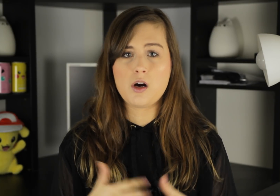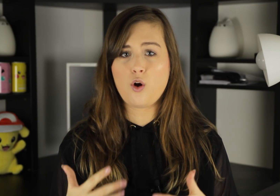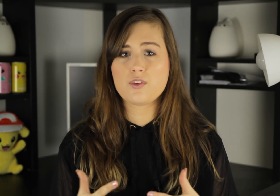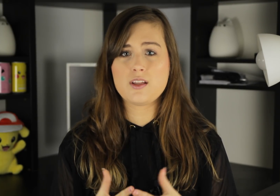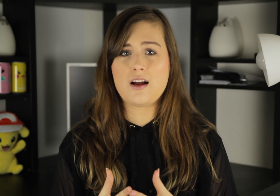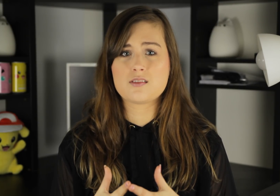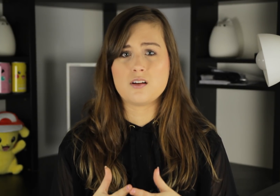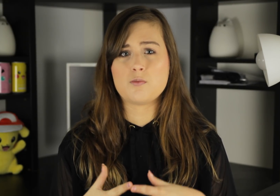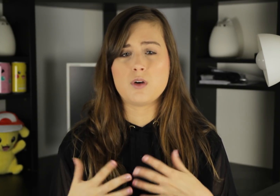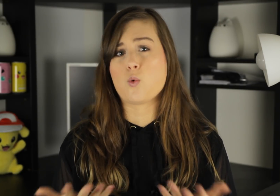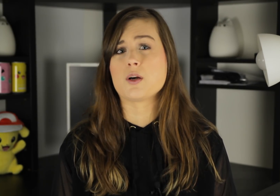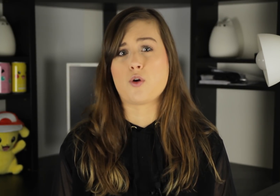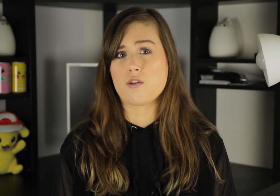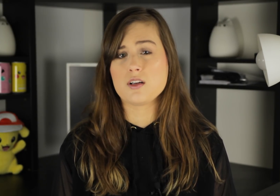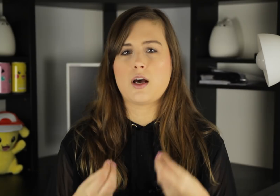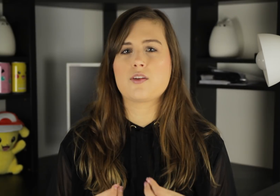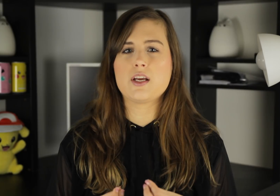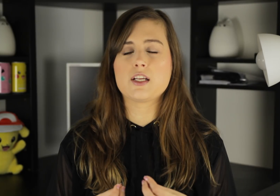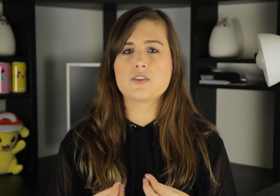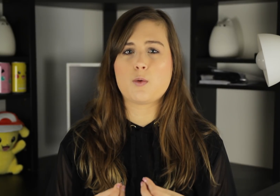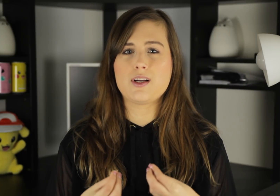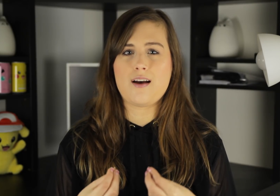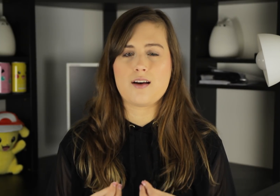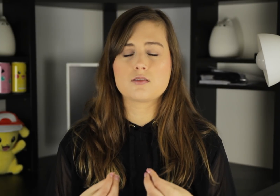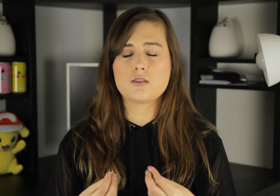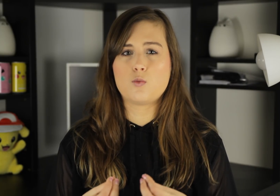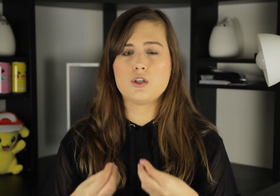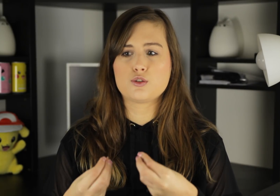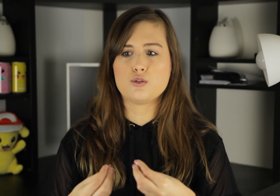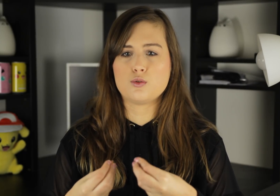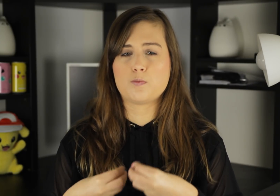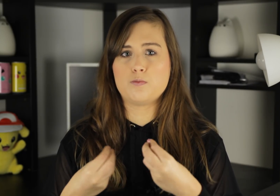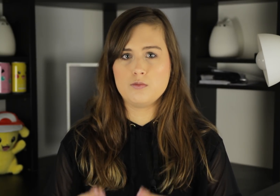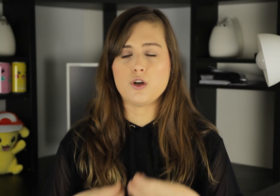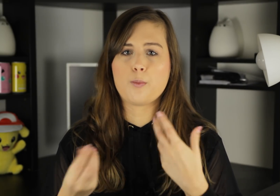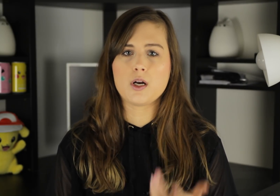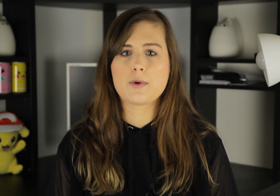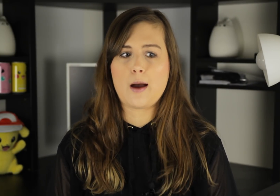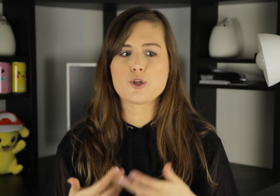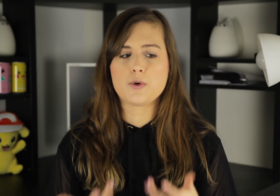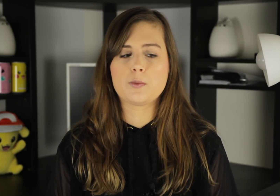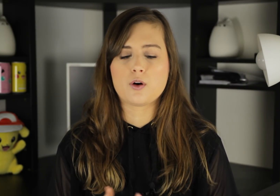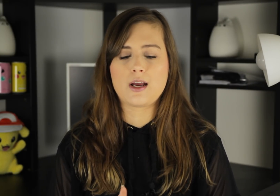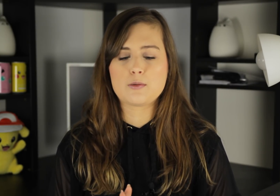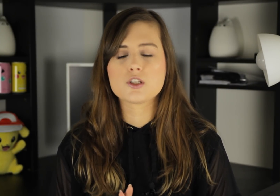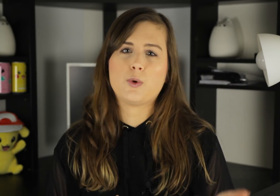But hopefully, that's a work in progress. Now, the thing is, if someone asks someone to, you know, put up captions, put up their own captions,